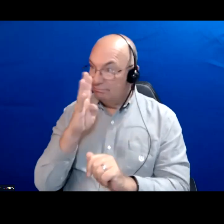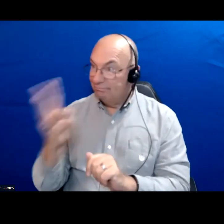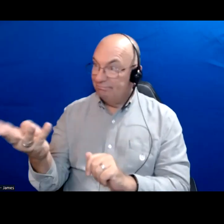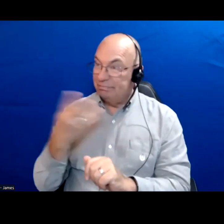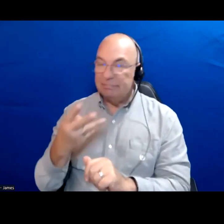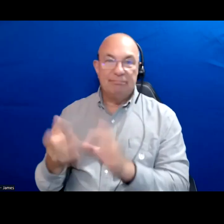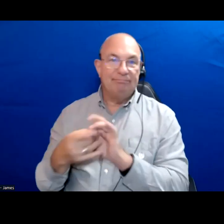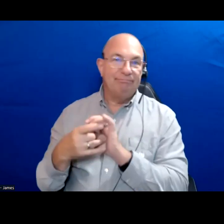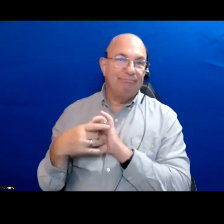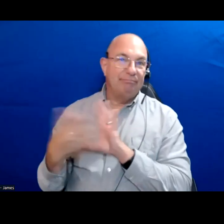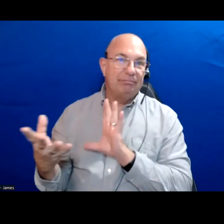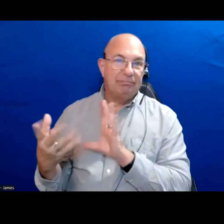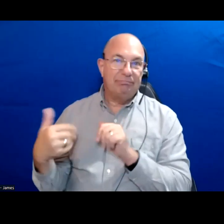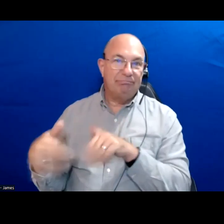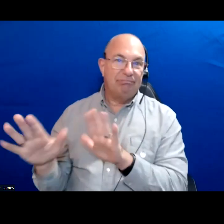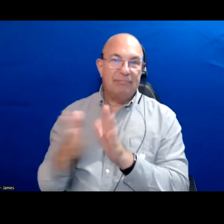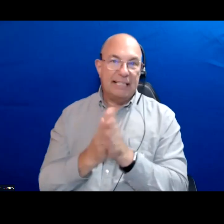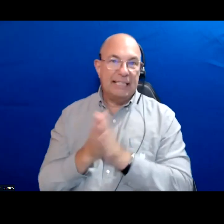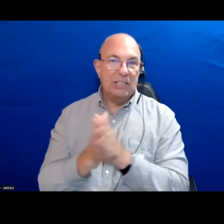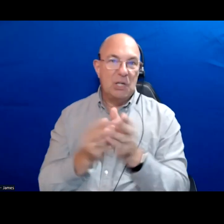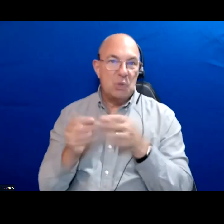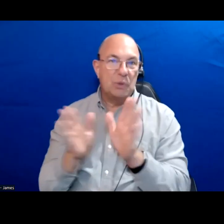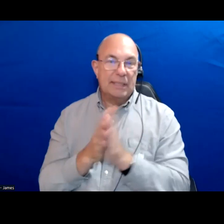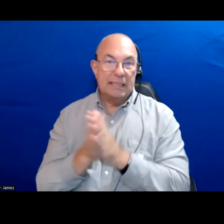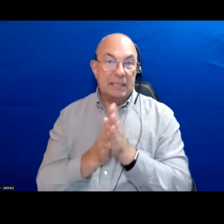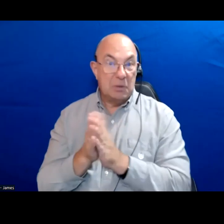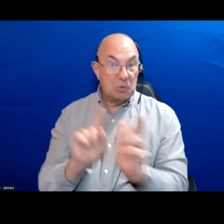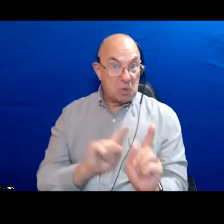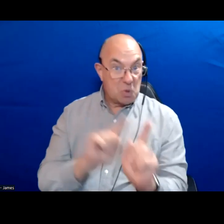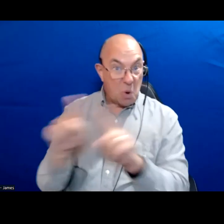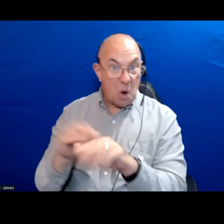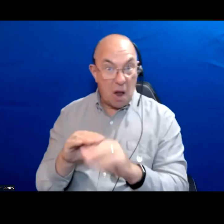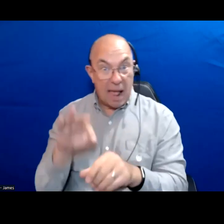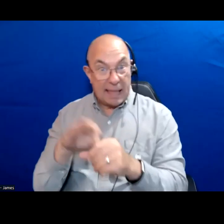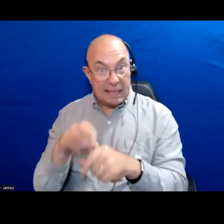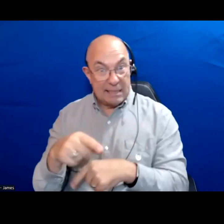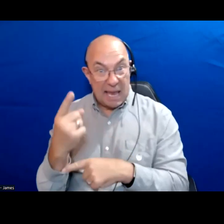If you are feeling disenfranchised you are not going to come out on election day.